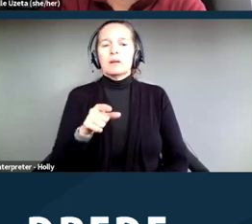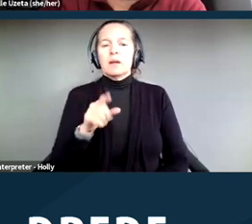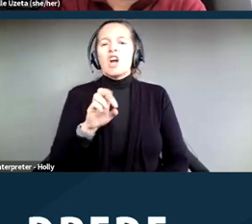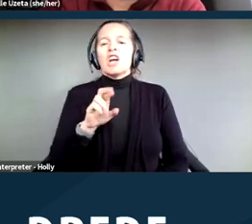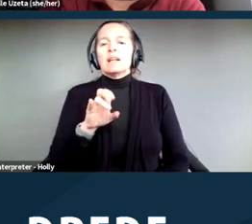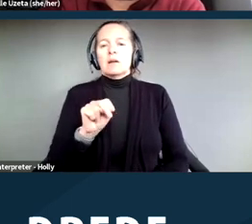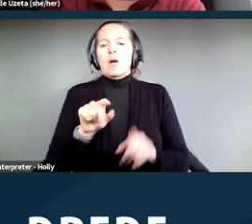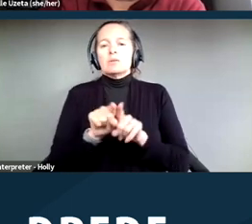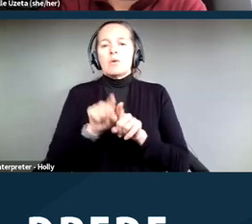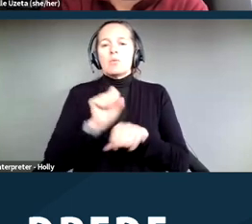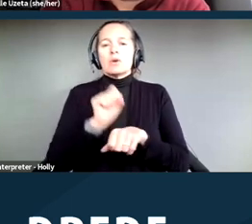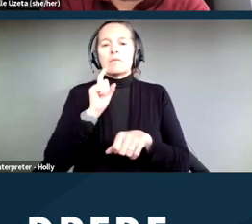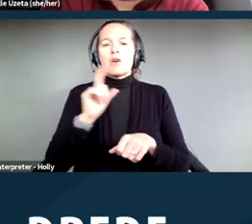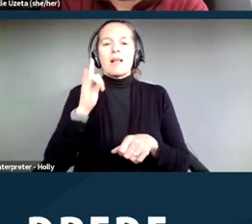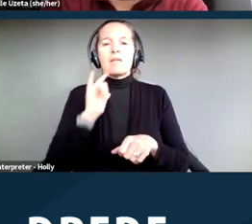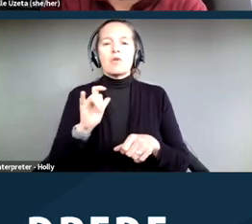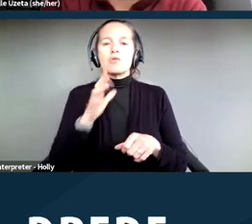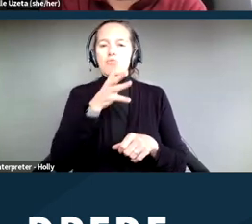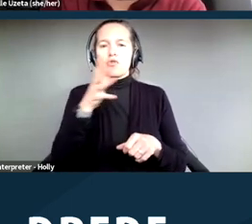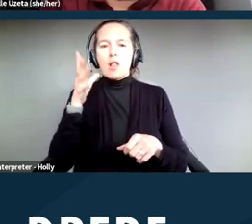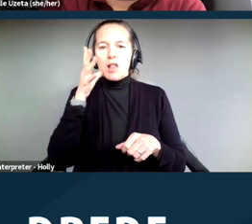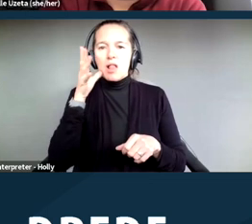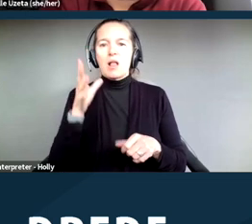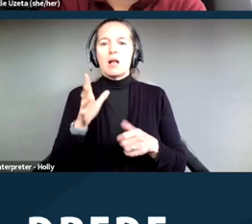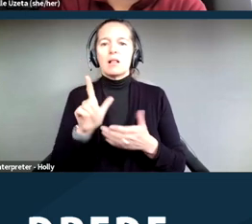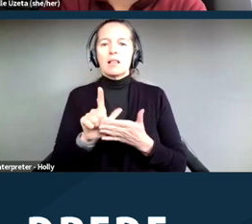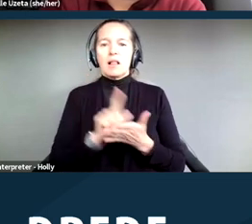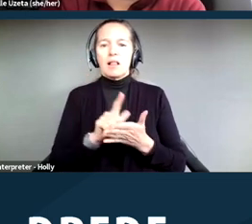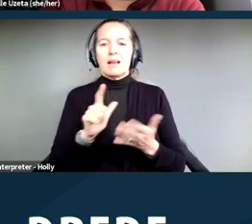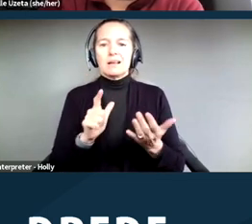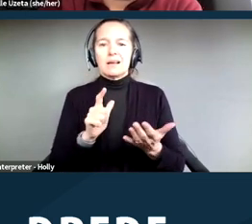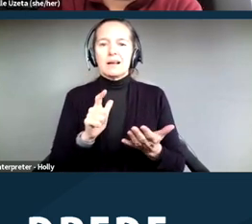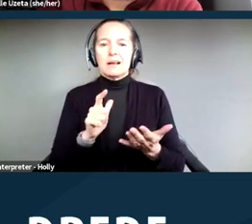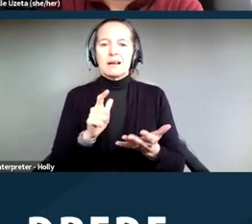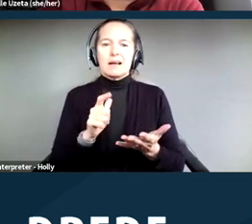Legal Assistants and the Law Foundation of Silicon Valley, where she was the lead policy